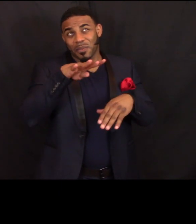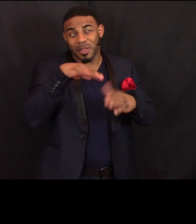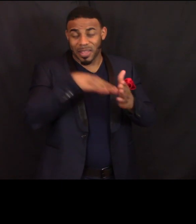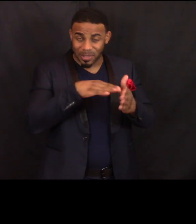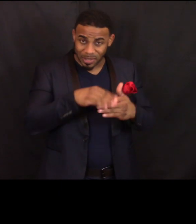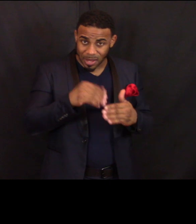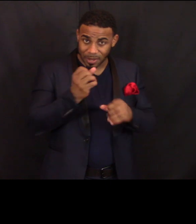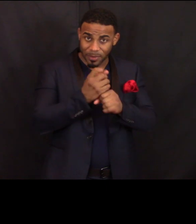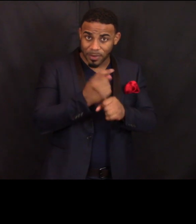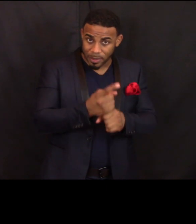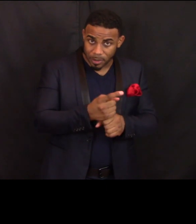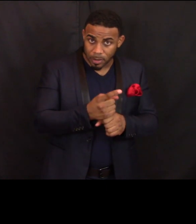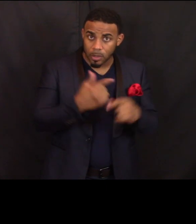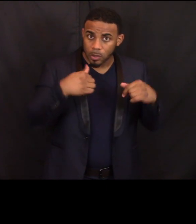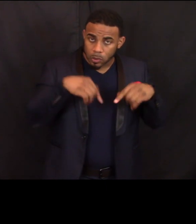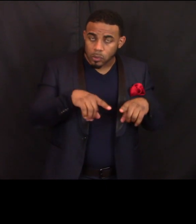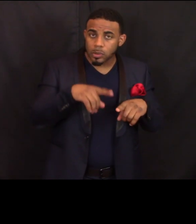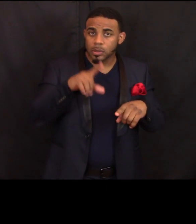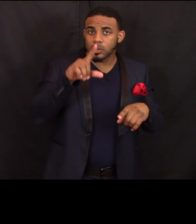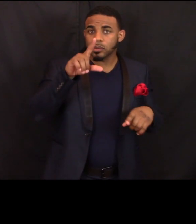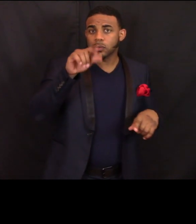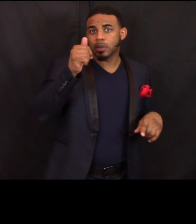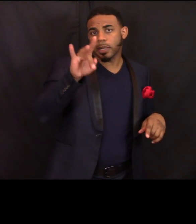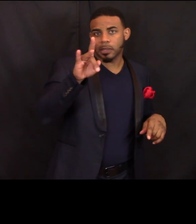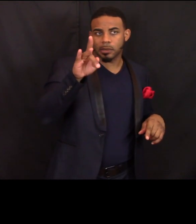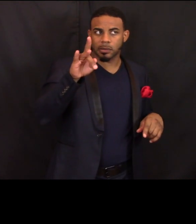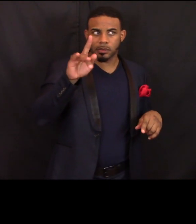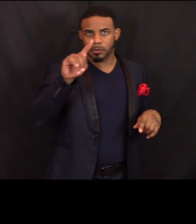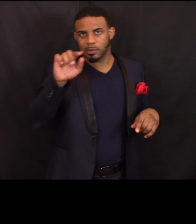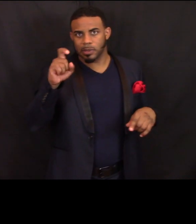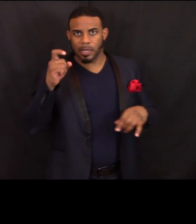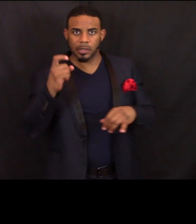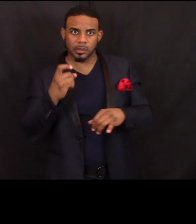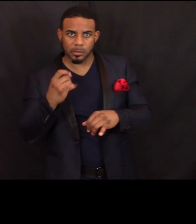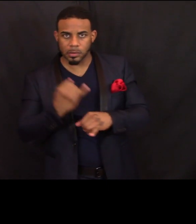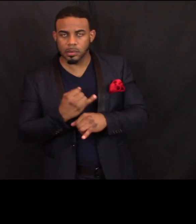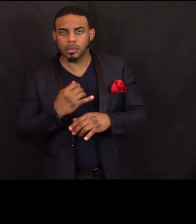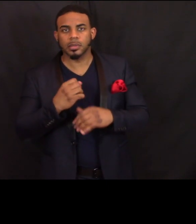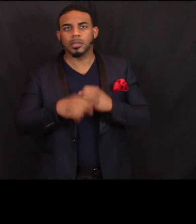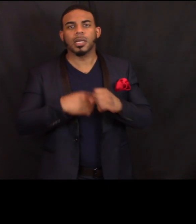during this 2018 tax season which is the season